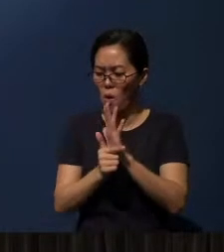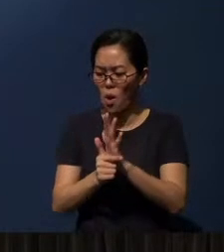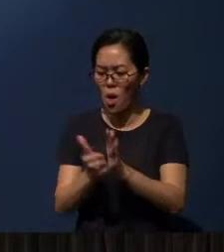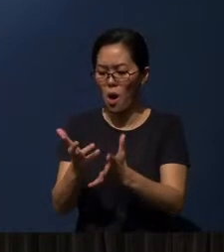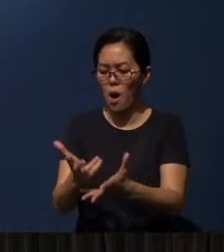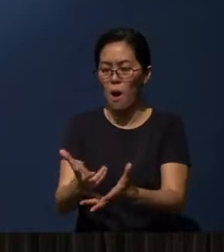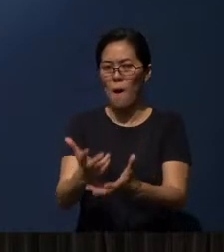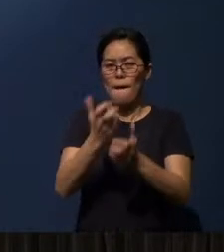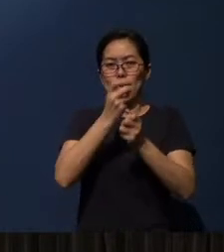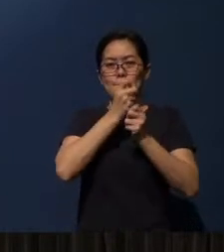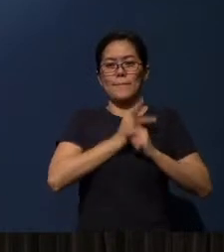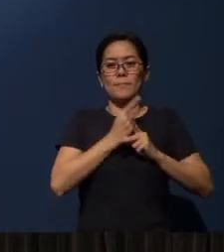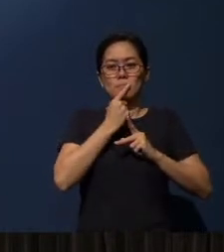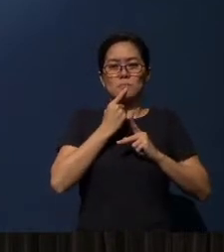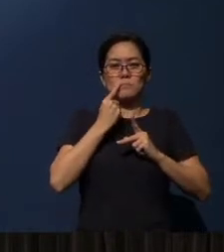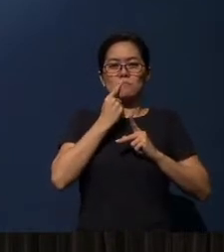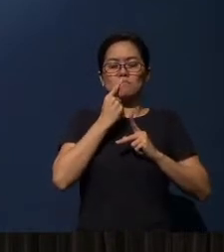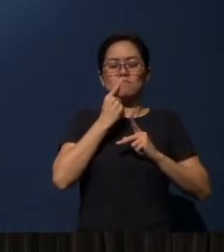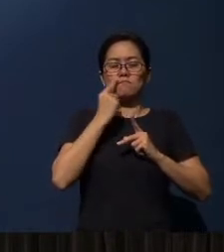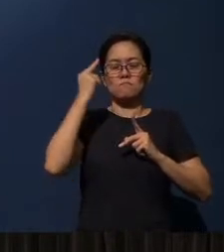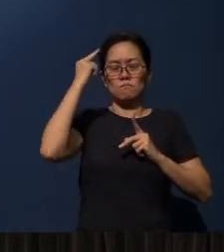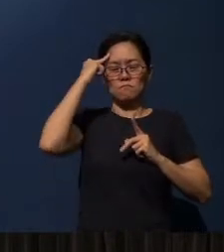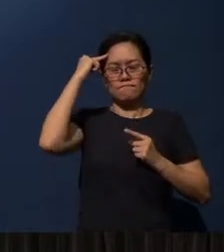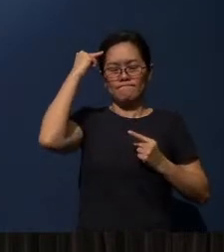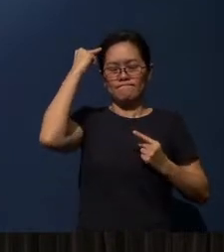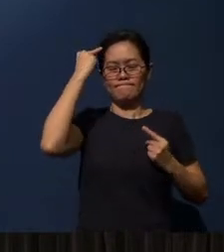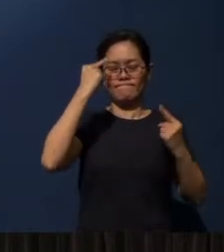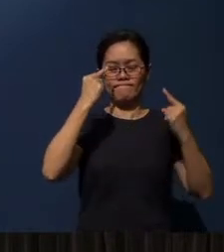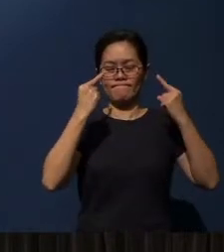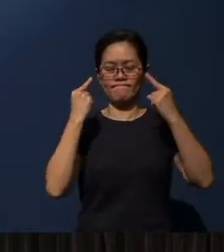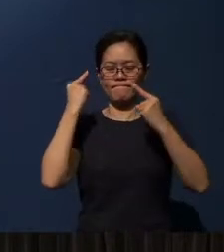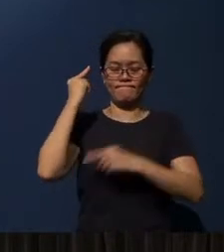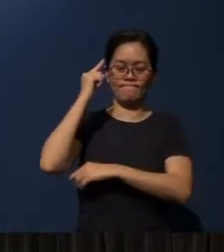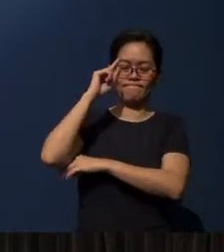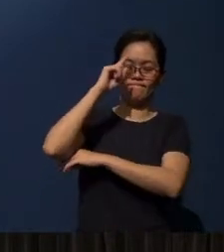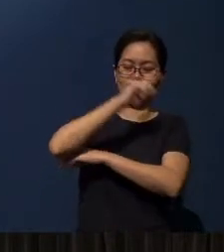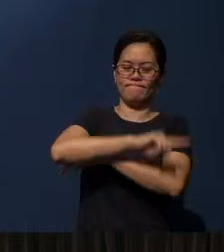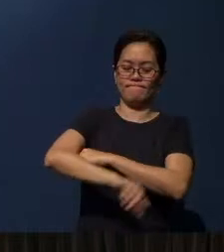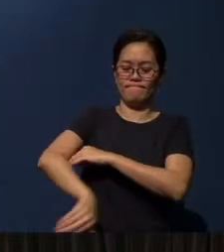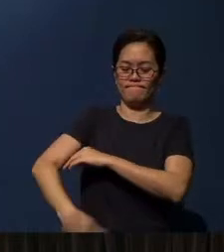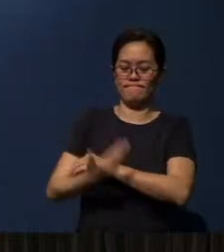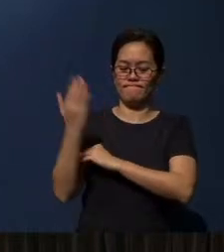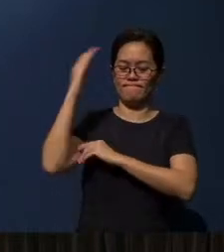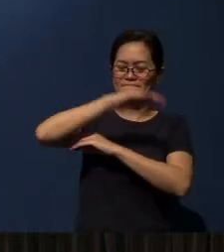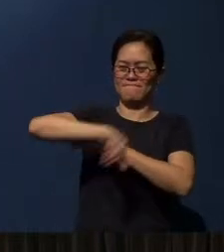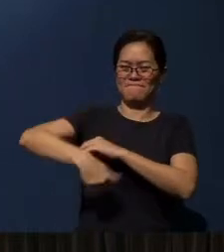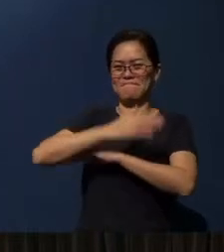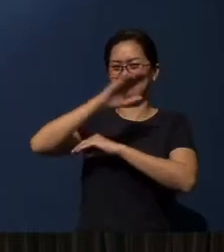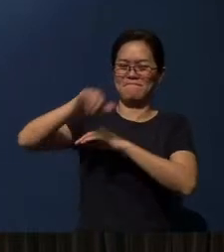lips; meditate on it day and night, so that you may be careful to do everything in it.”